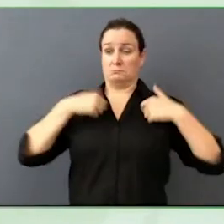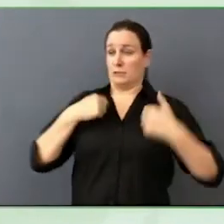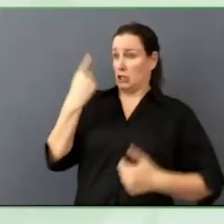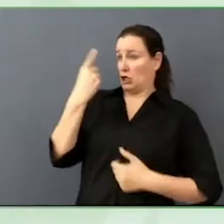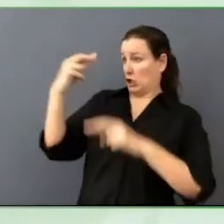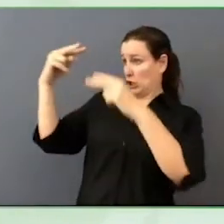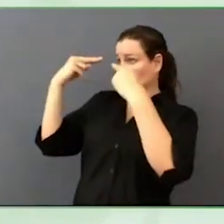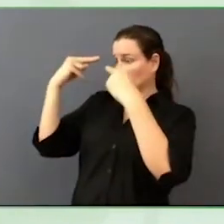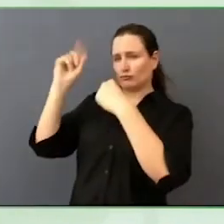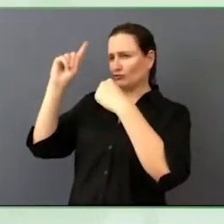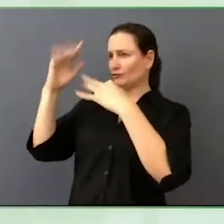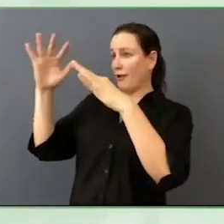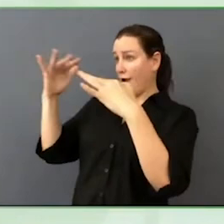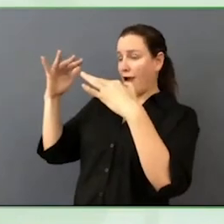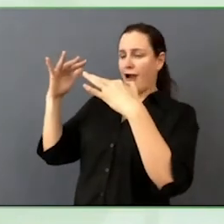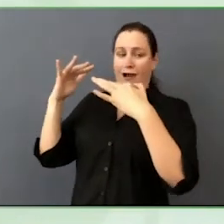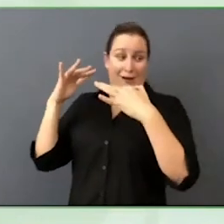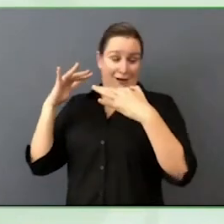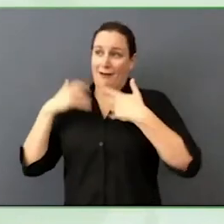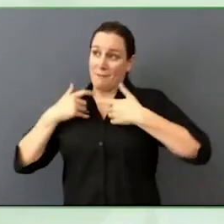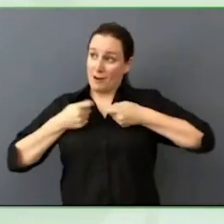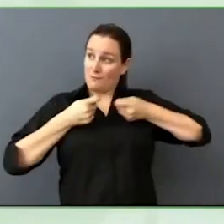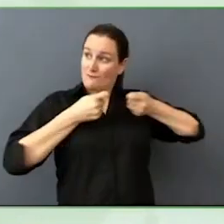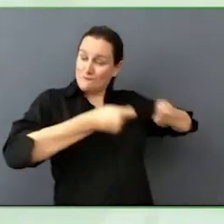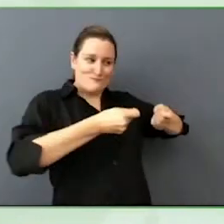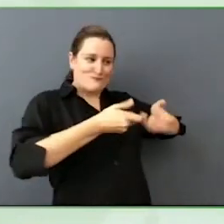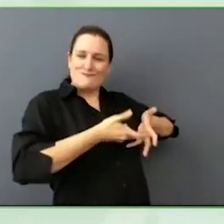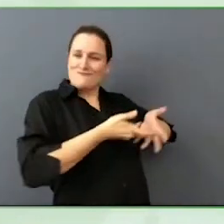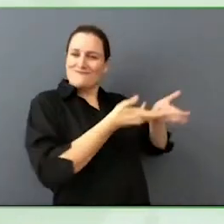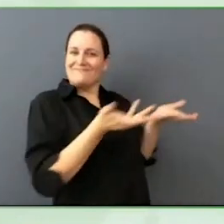I walk with a white cane and I imagine my cells as just sweeping